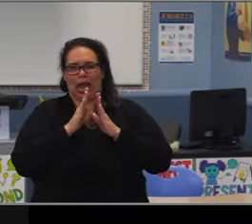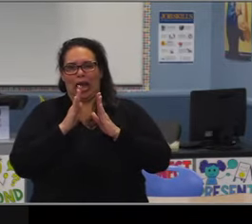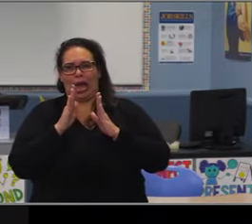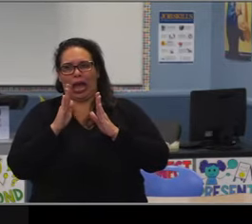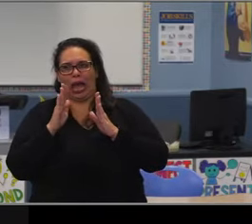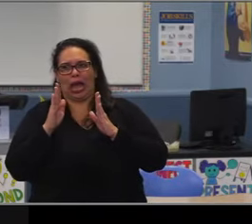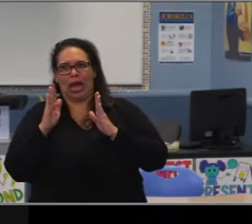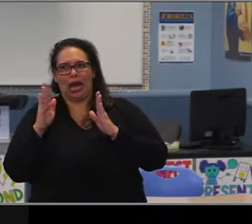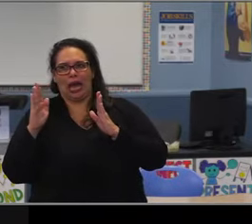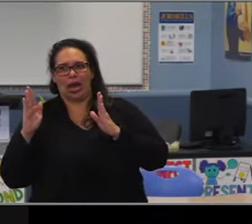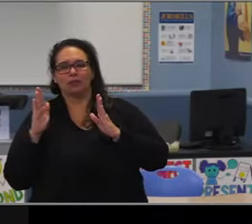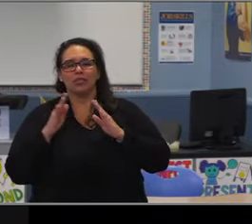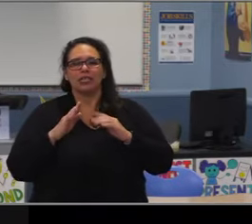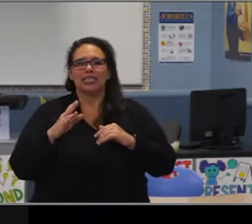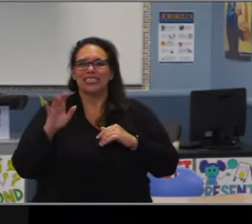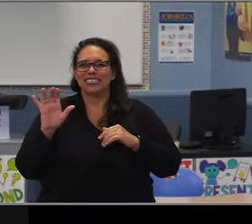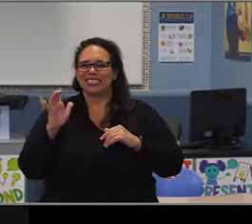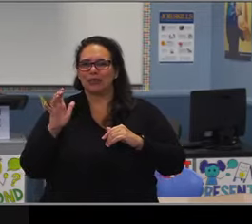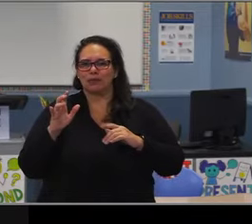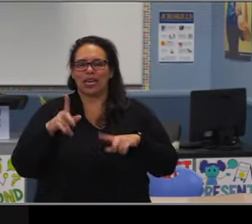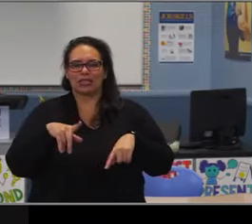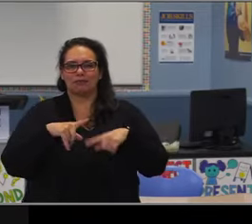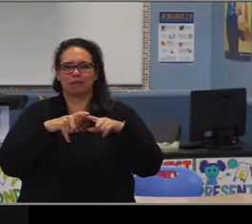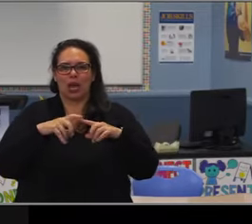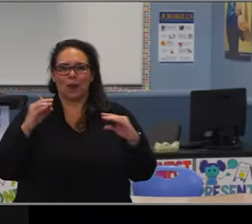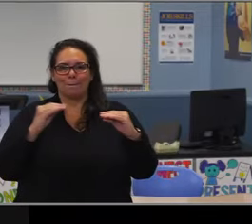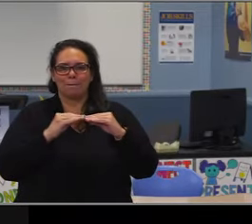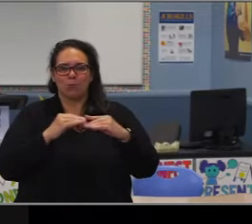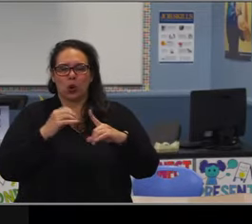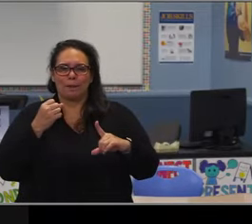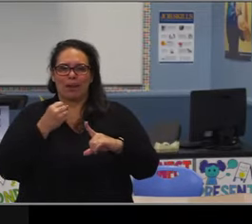because we do make up the largest percentage of the students.